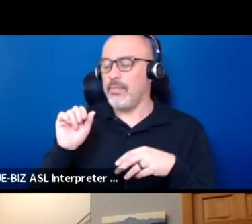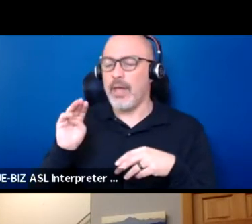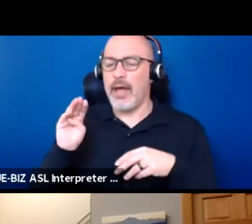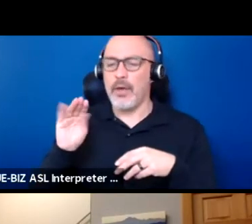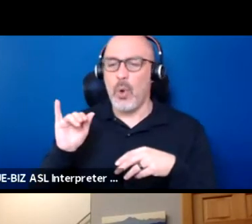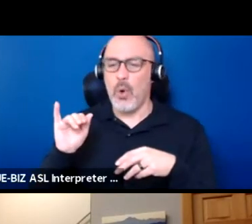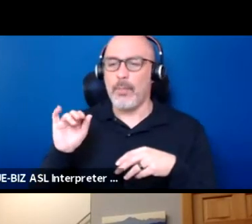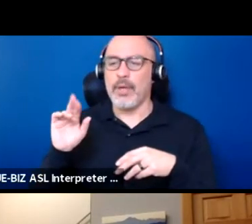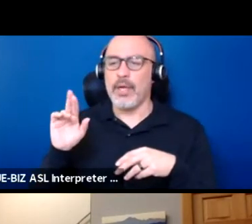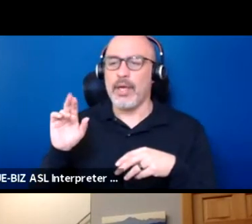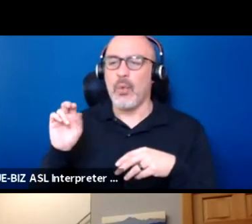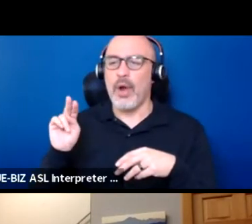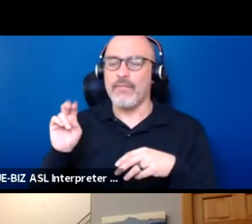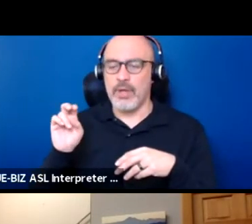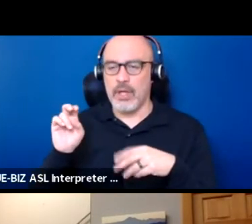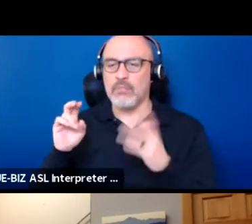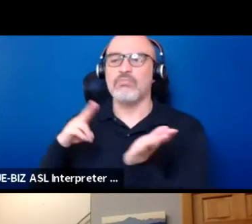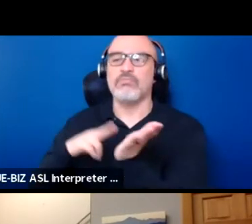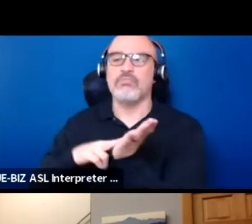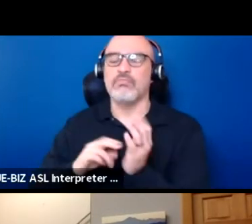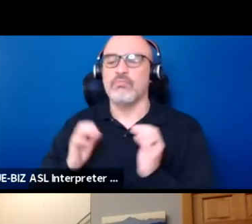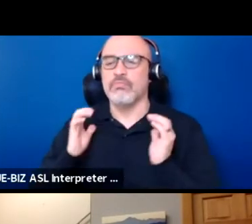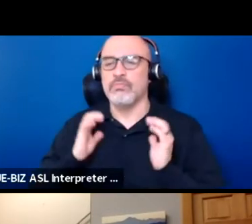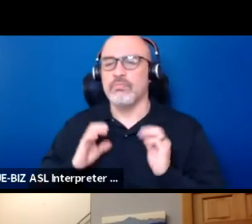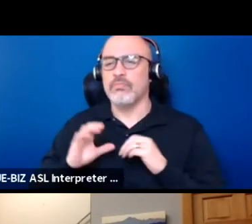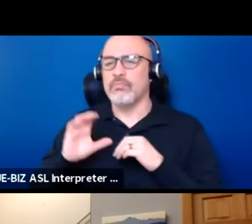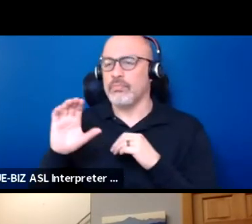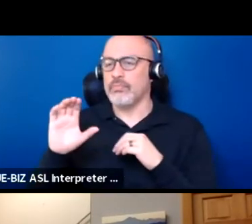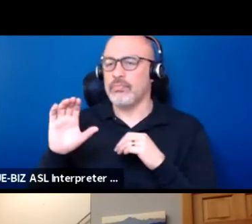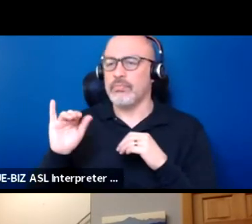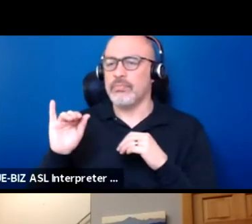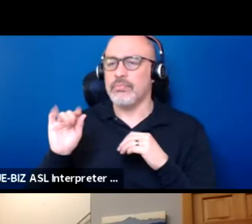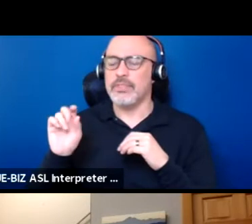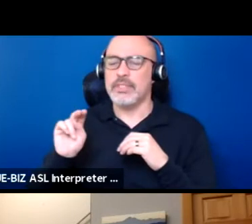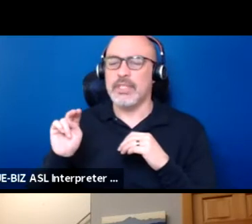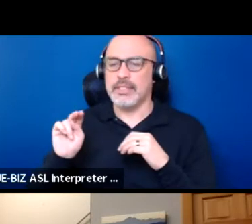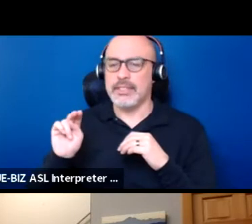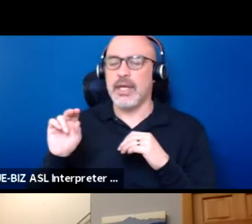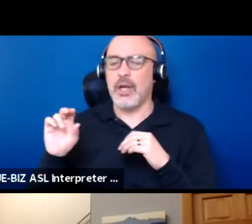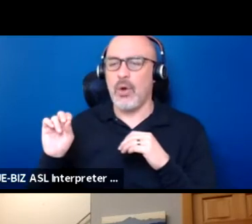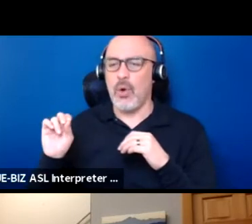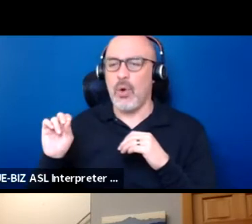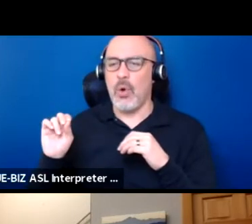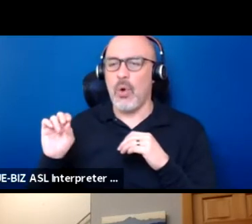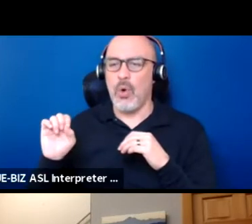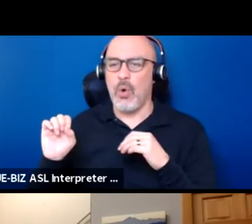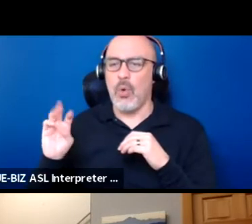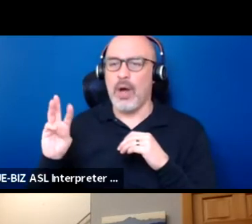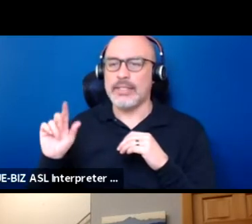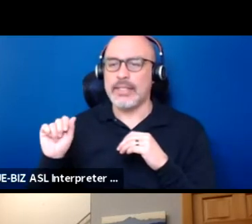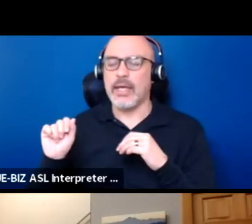I'm an enrolled citizen of the system Wahpeton Oyate, that's an Eastern Dakota band.